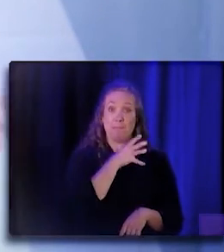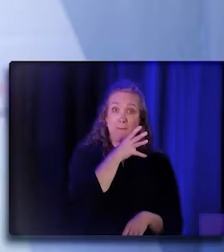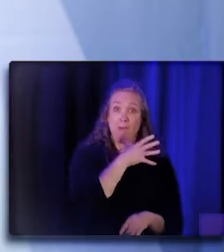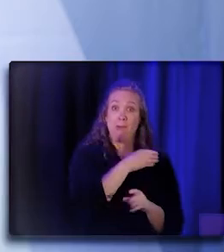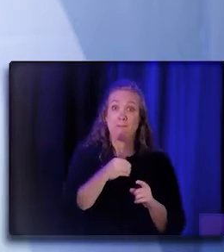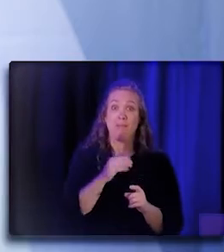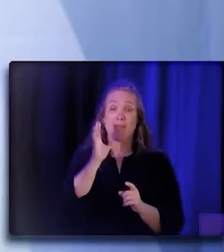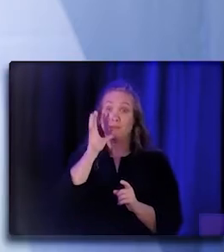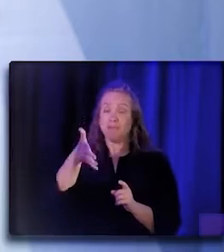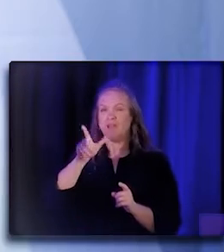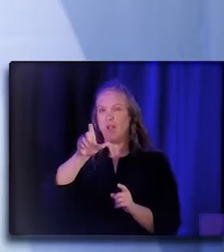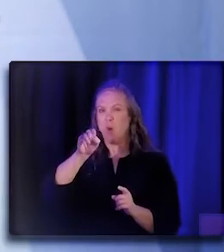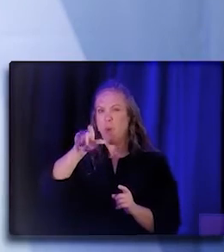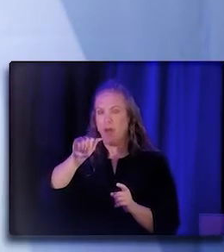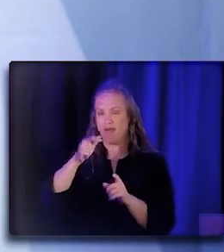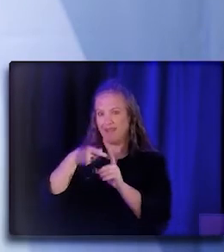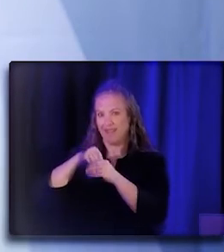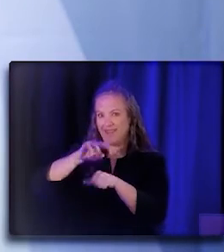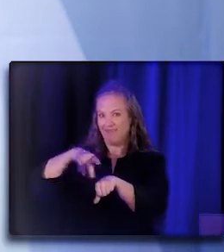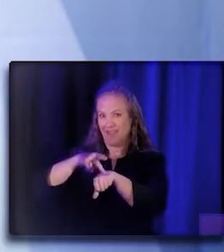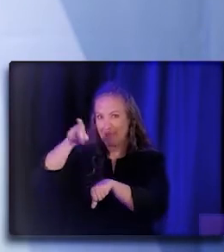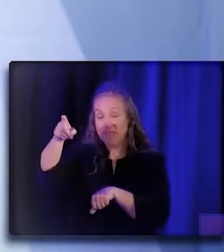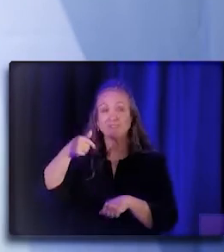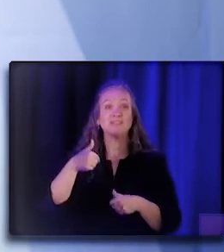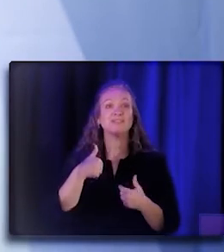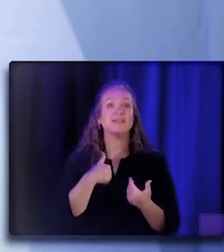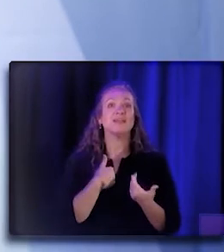were Barangay Health Workers. So I'm guess I'm following a legacy here.